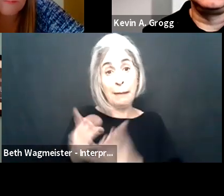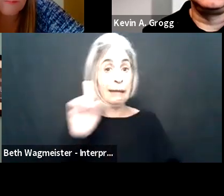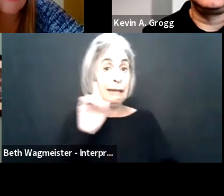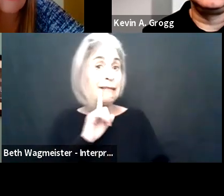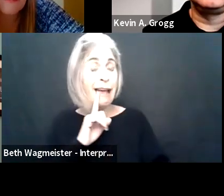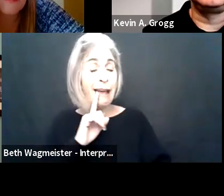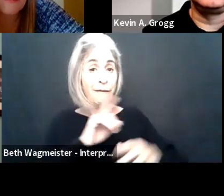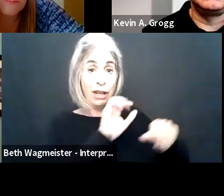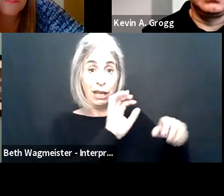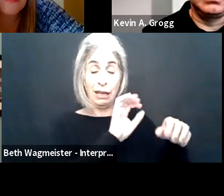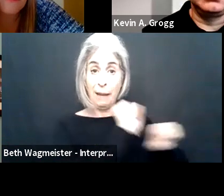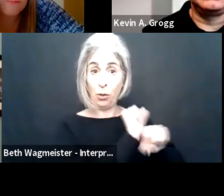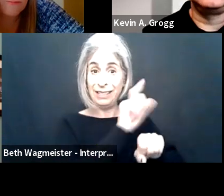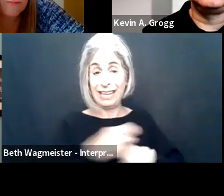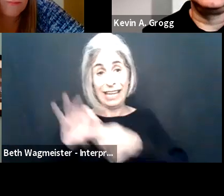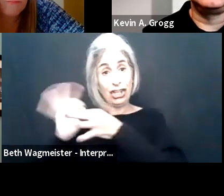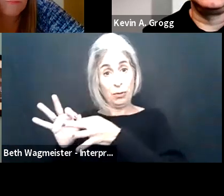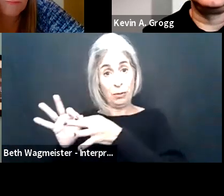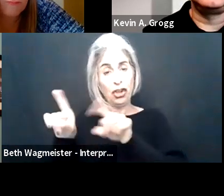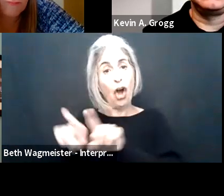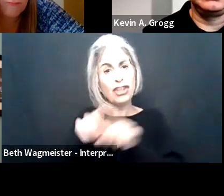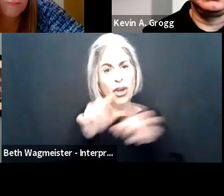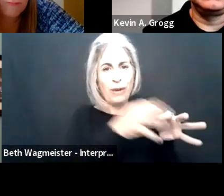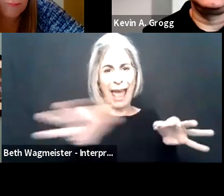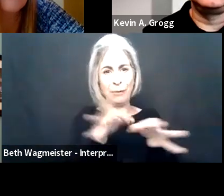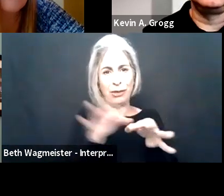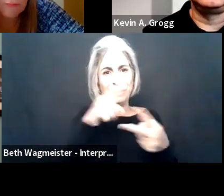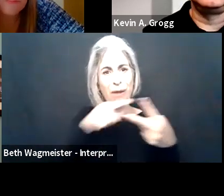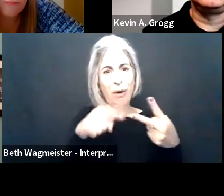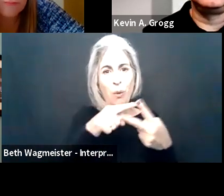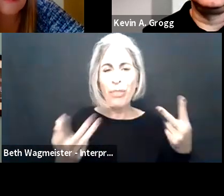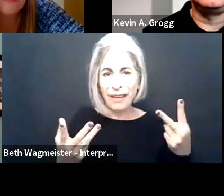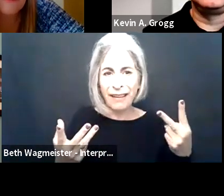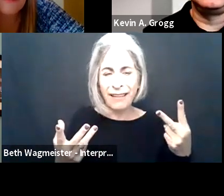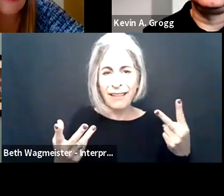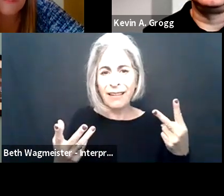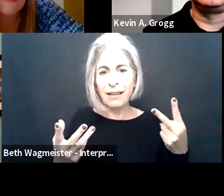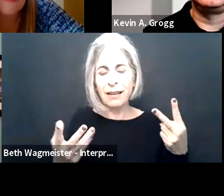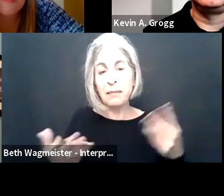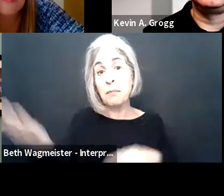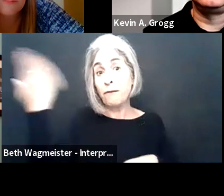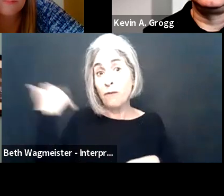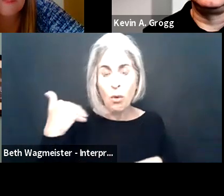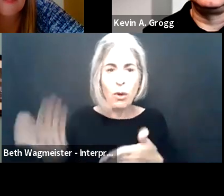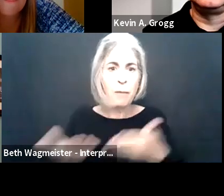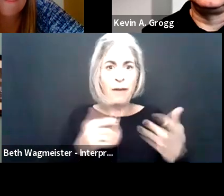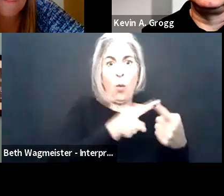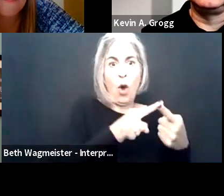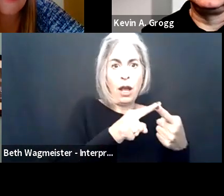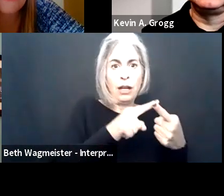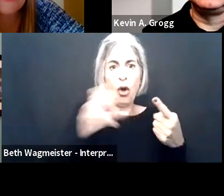processes, and that's a technology there. Some Deaf employees may need sign language interpreters as well as captioning.